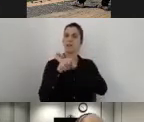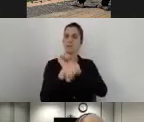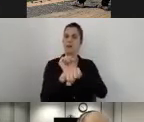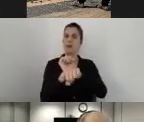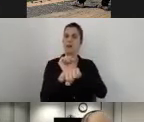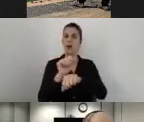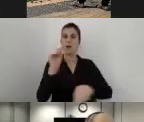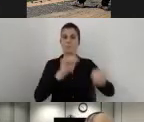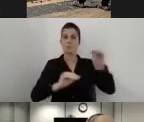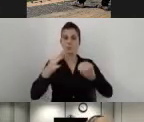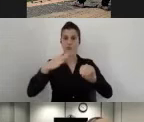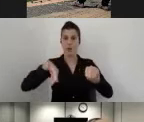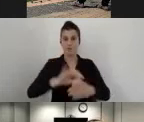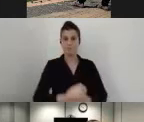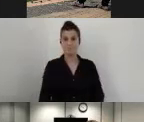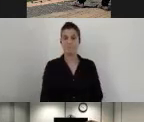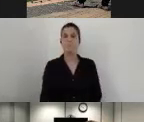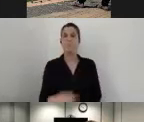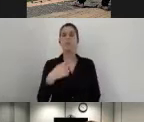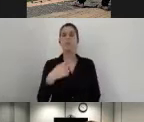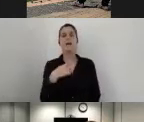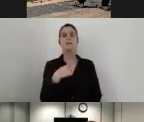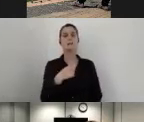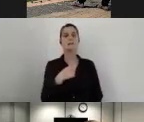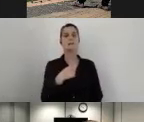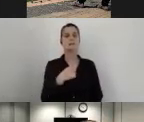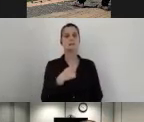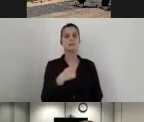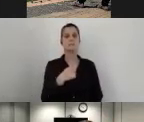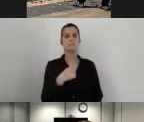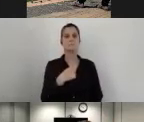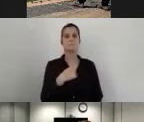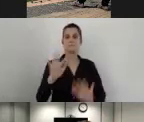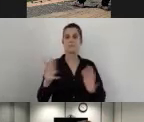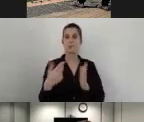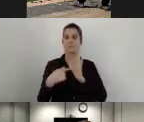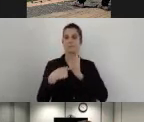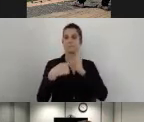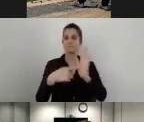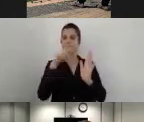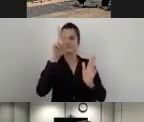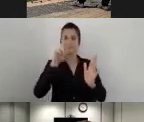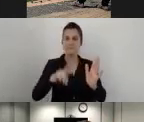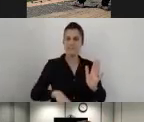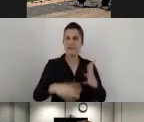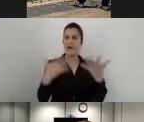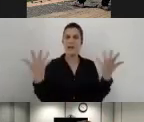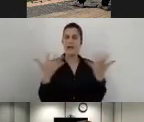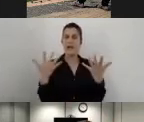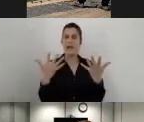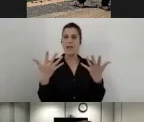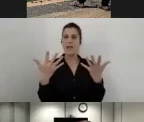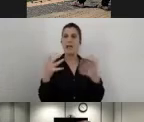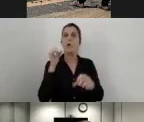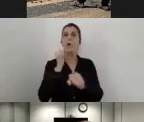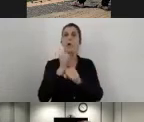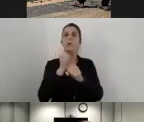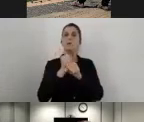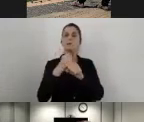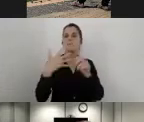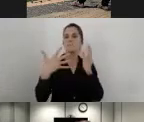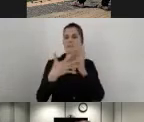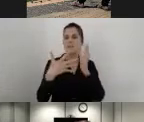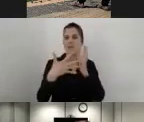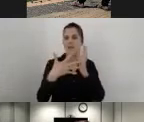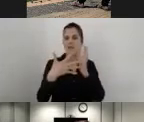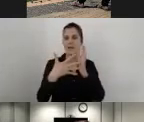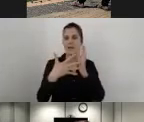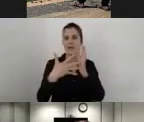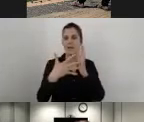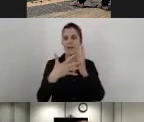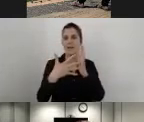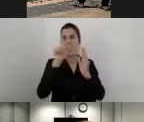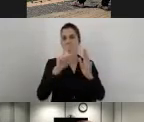So I will just quickly review how to do a survey in an asset that needs to be accessible.